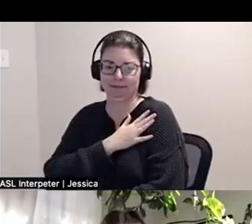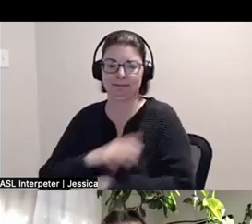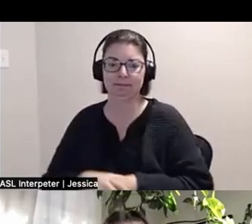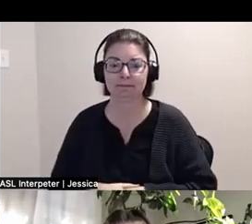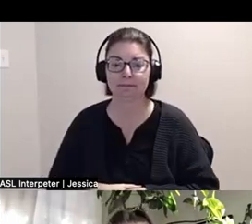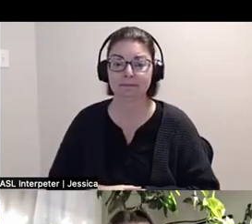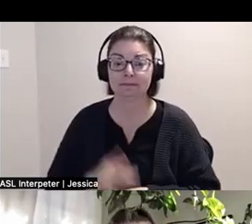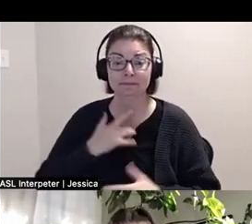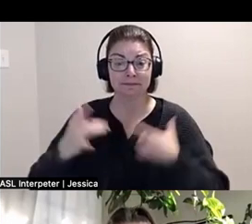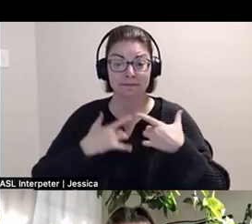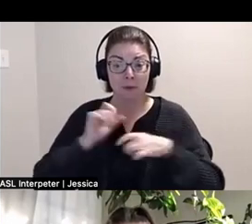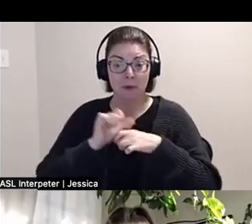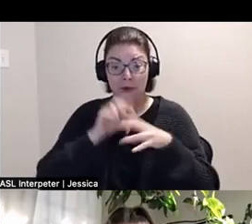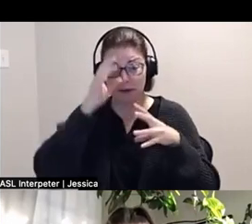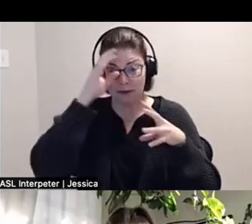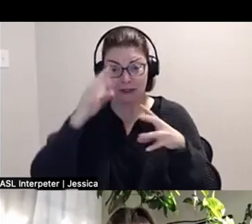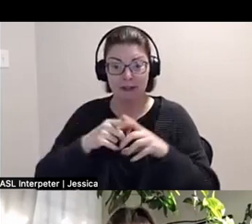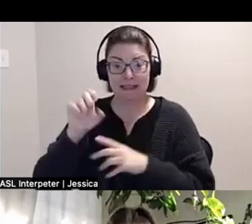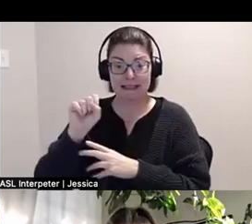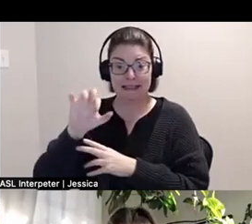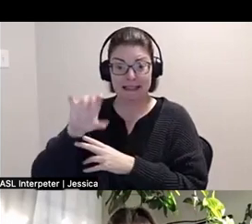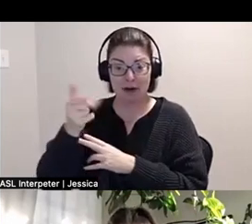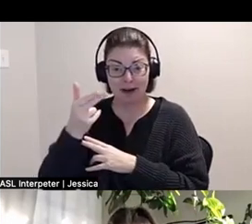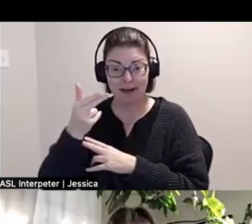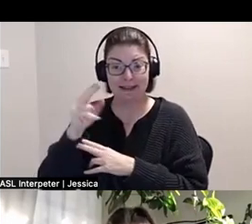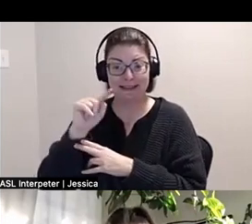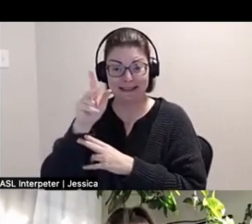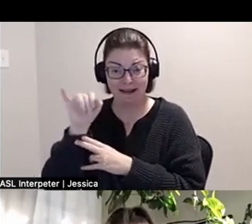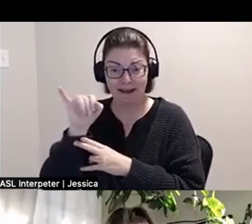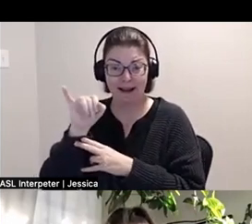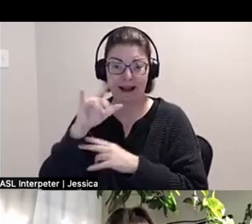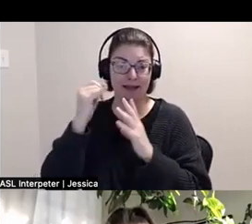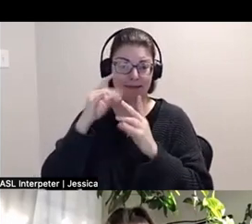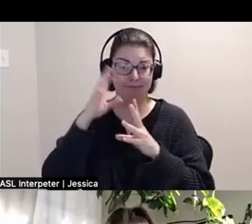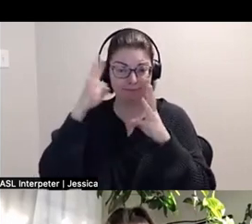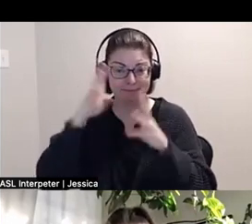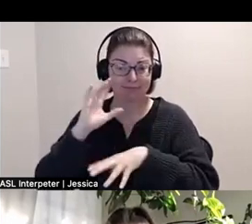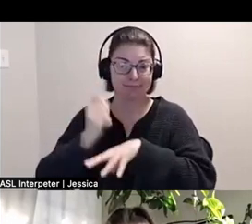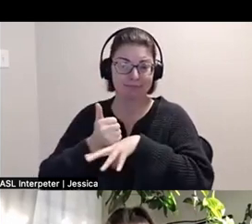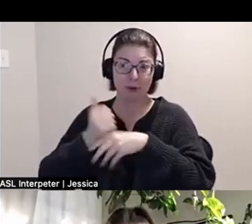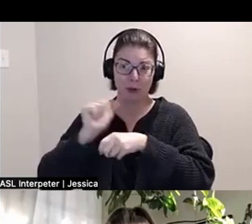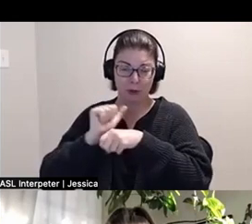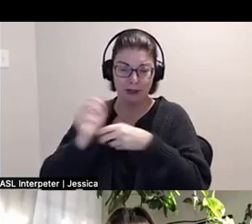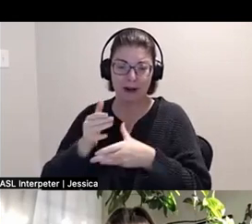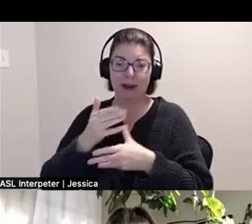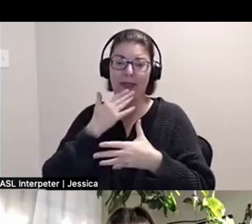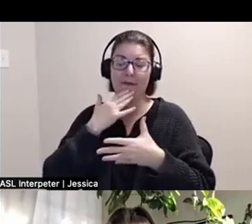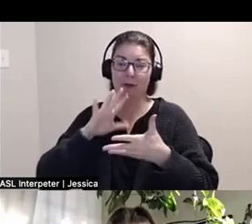Thank you to Sarah-Tai and all the artists in this exhibition for generously sharing your work with us and for giving us further insight tonight.